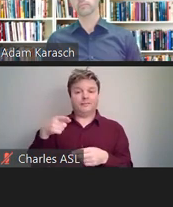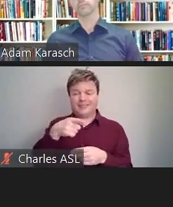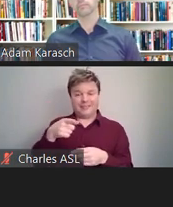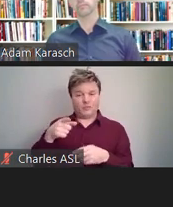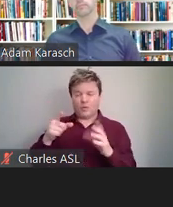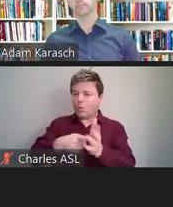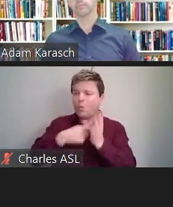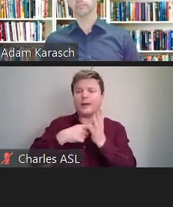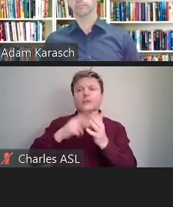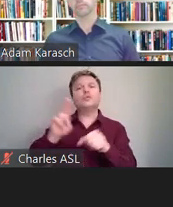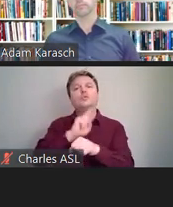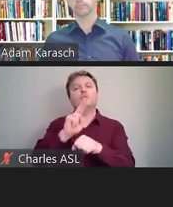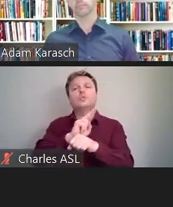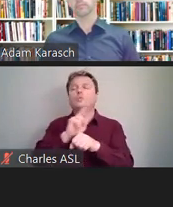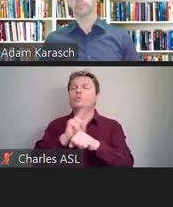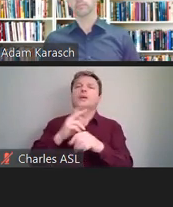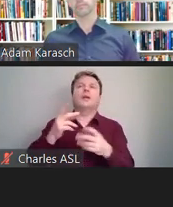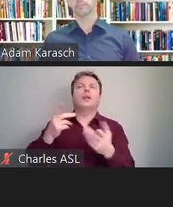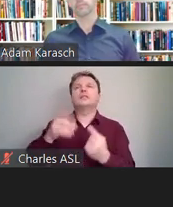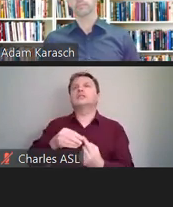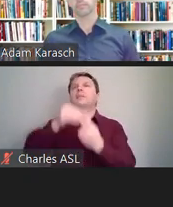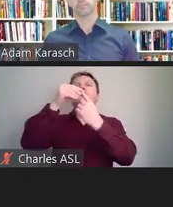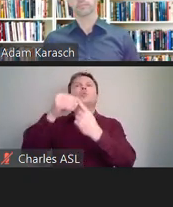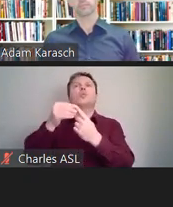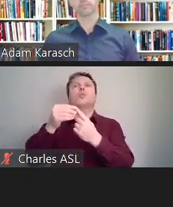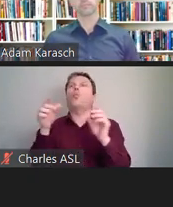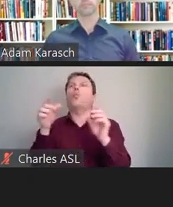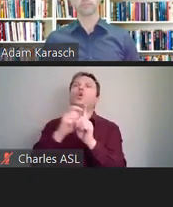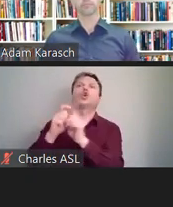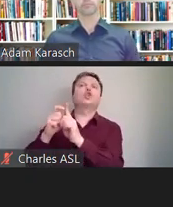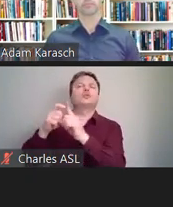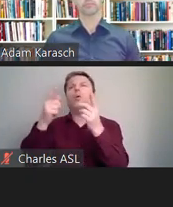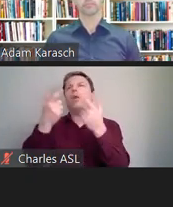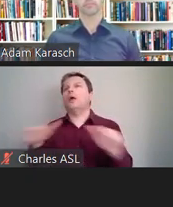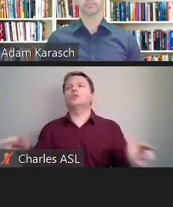They don't have to come to you and say, I hereby